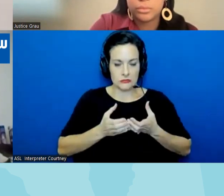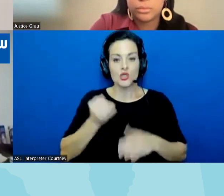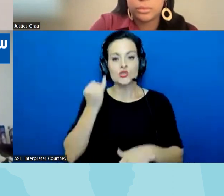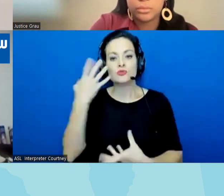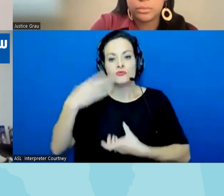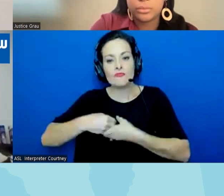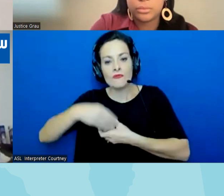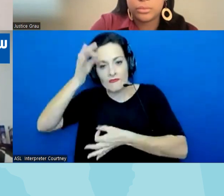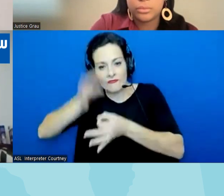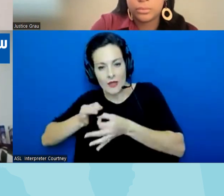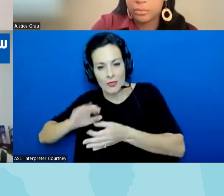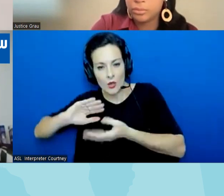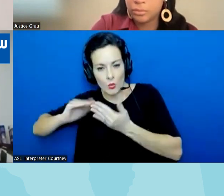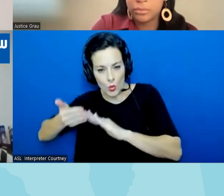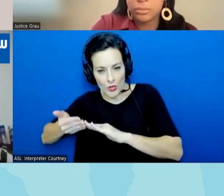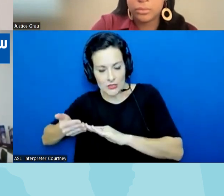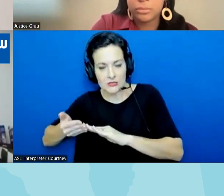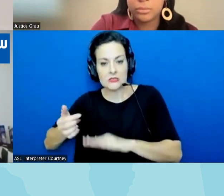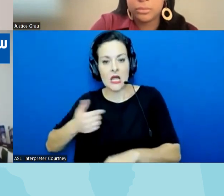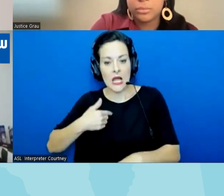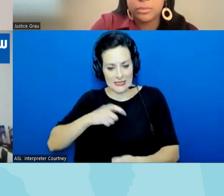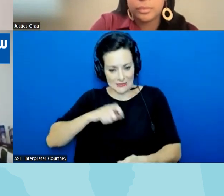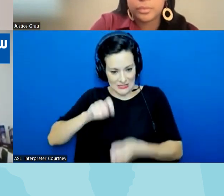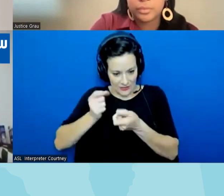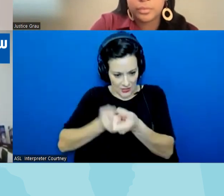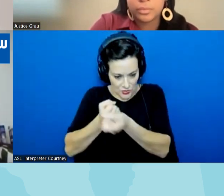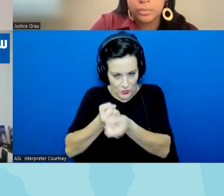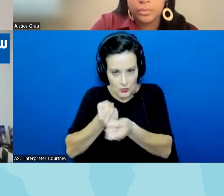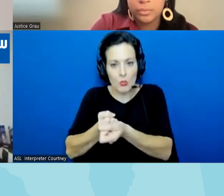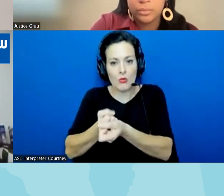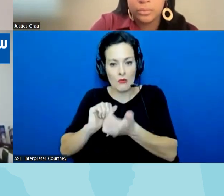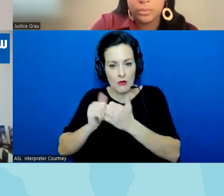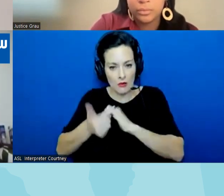folks were asking how they specifically could take action and and lift up their voices um so we had